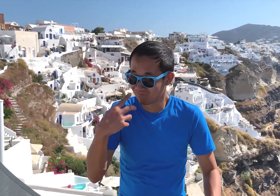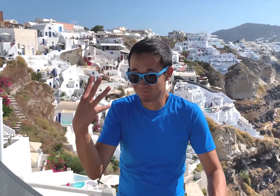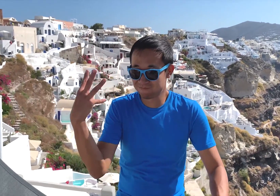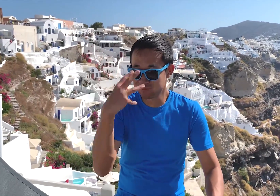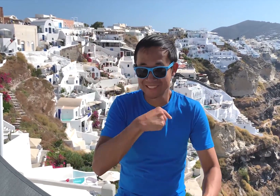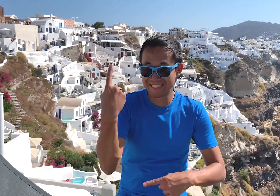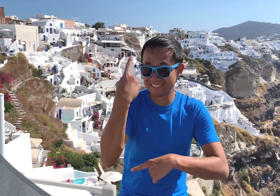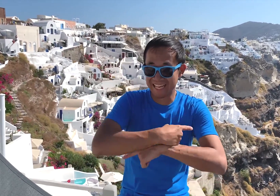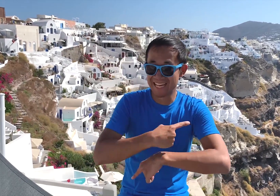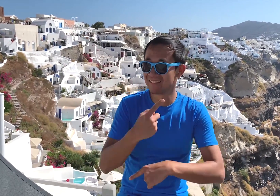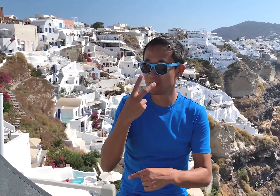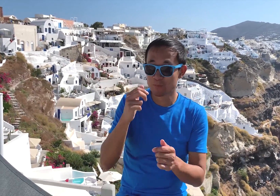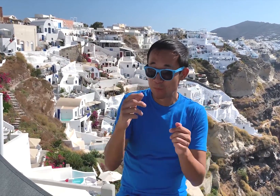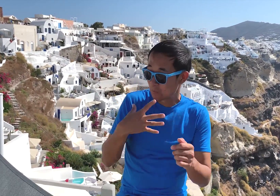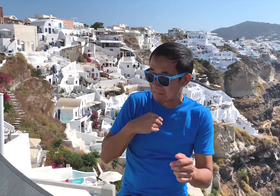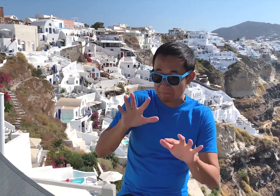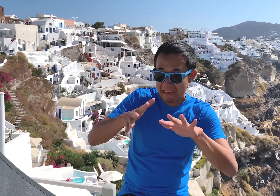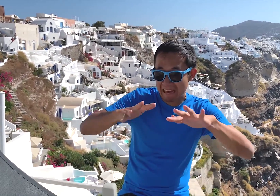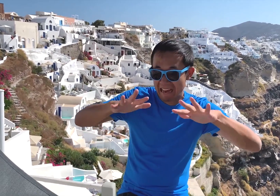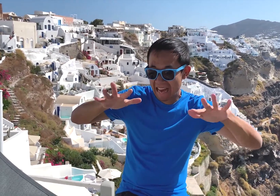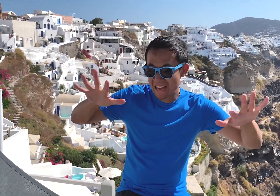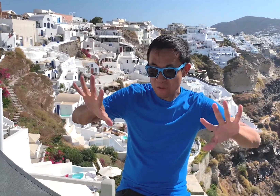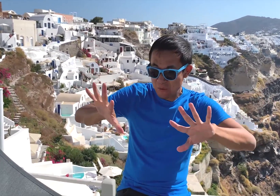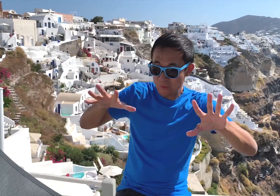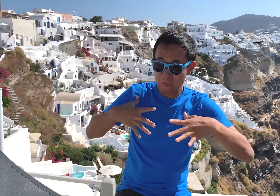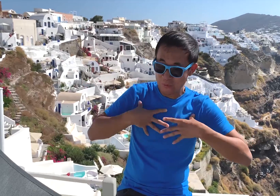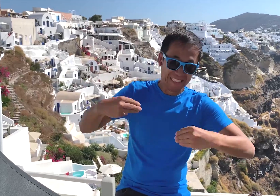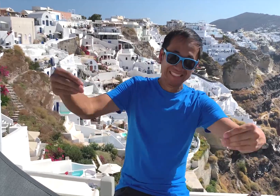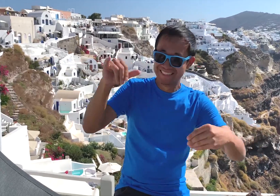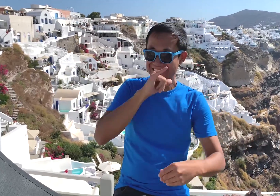It's beautiful day. Everything is so white. It's amazing.